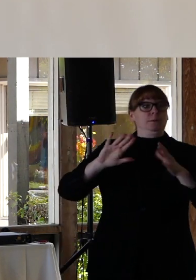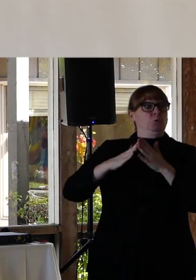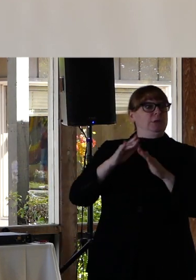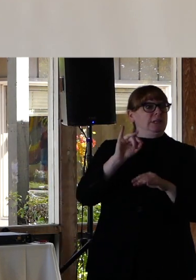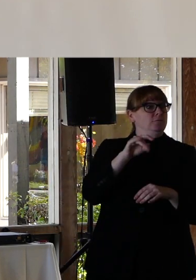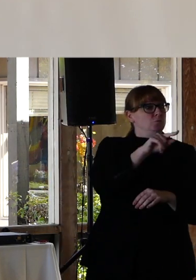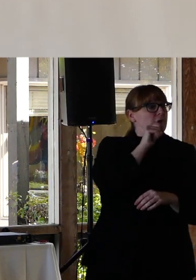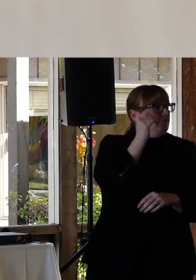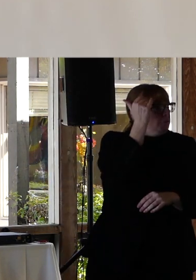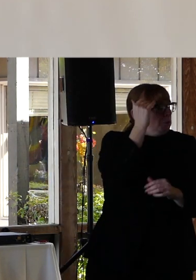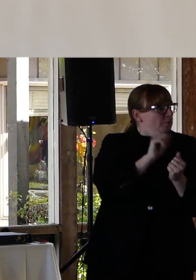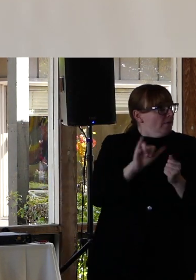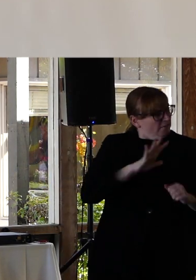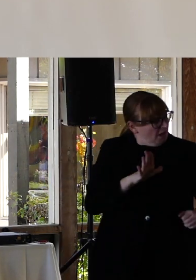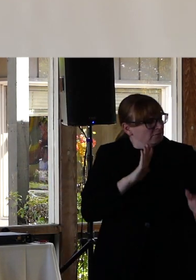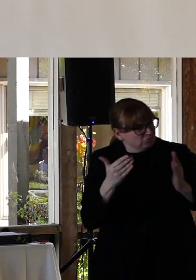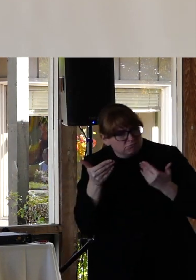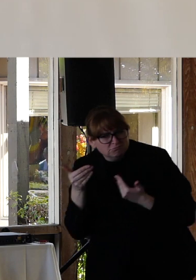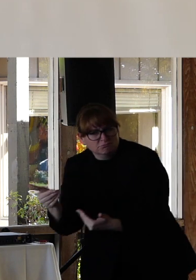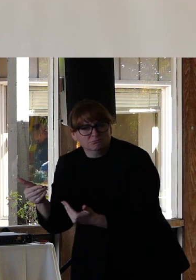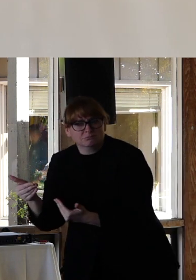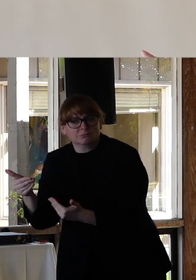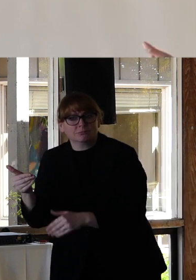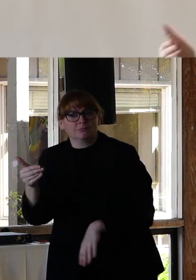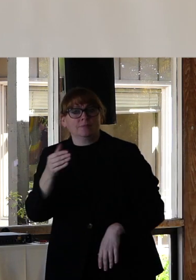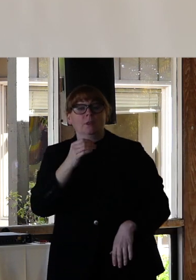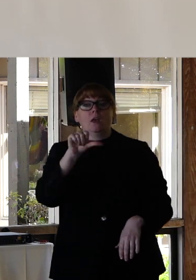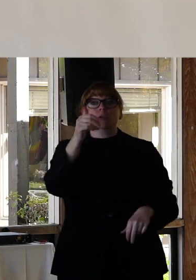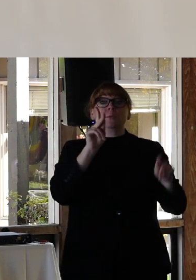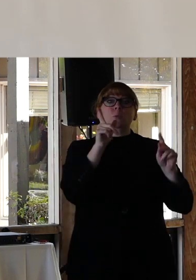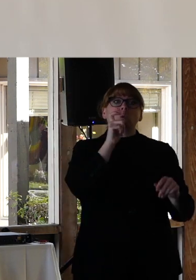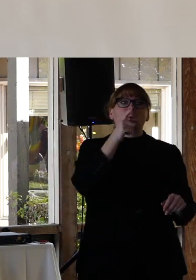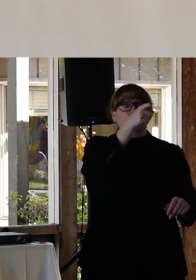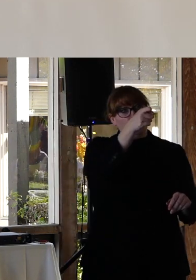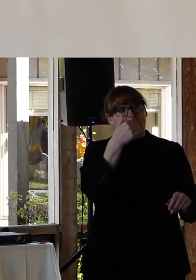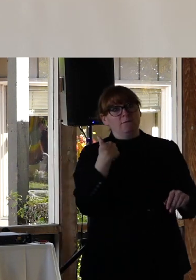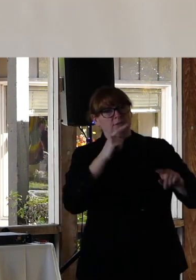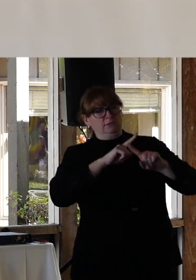Hold space for others who experience different oppressions than you do.